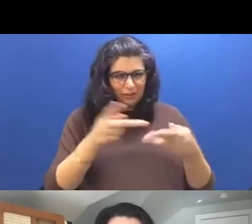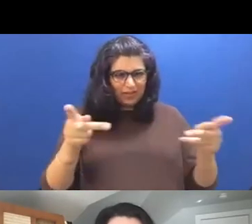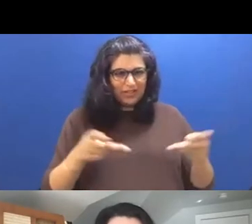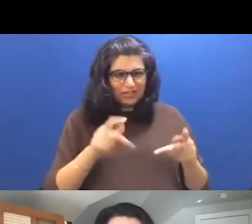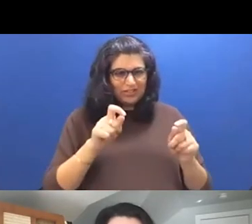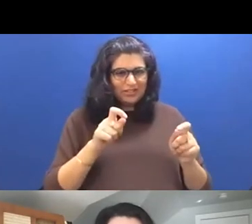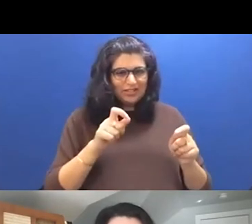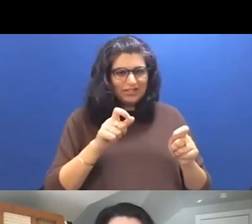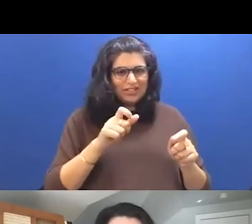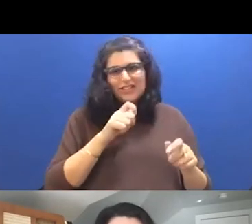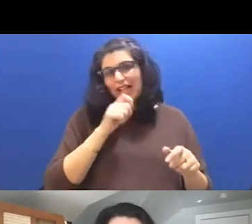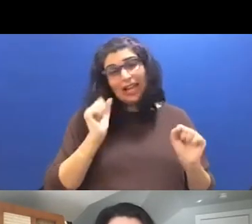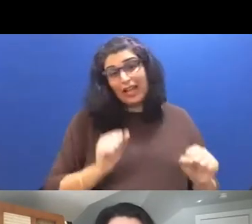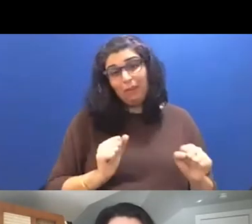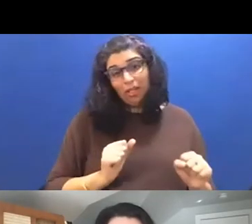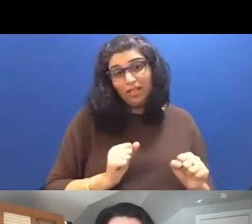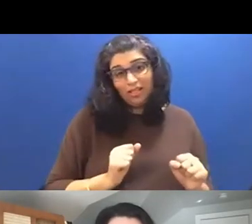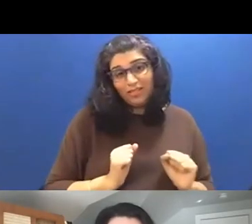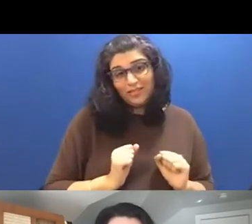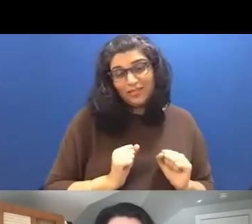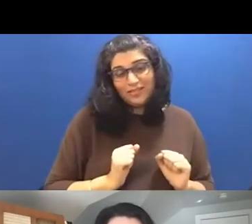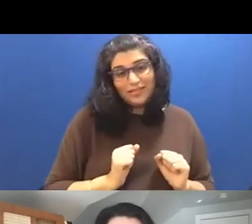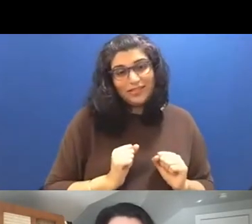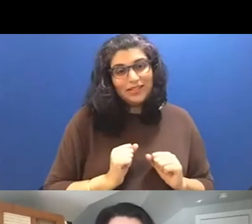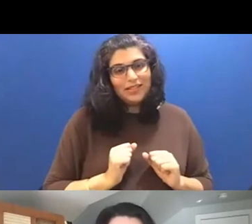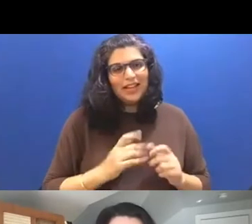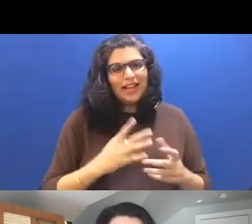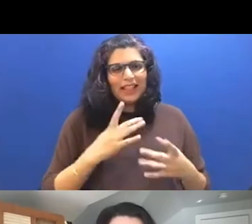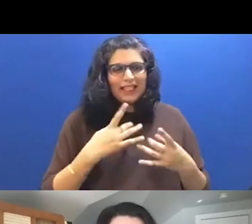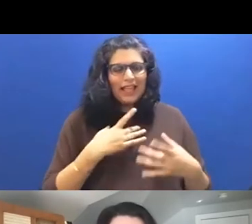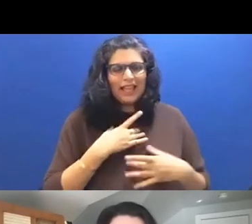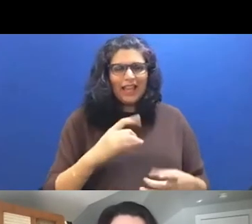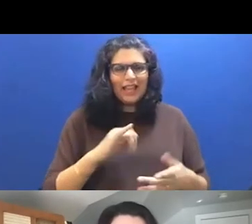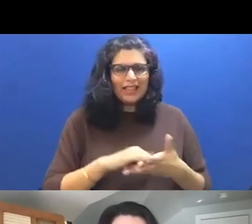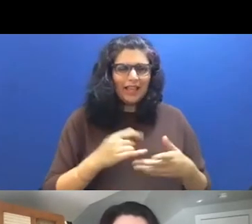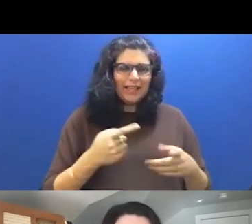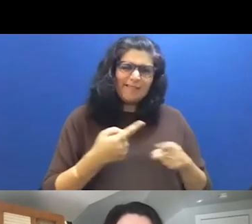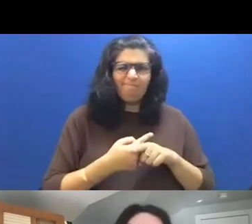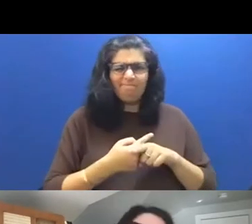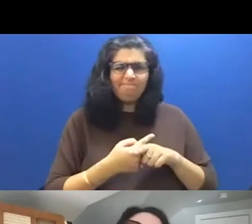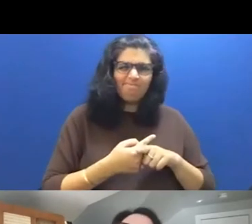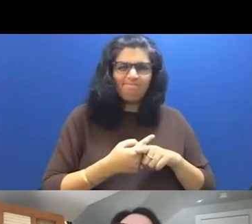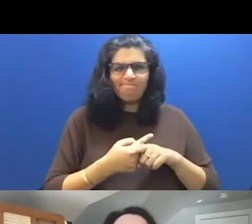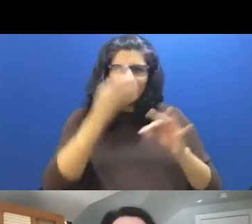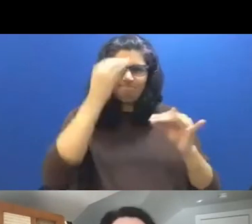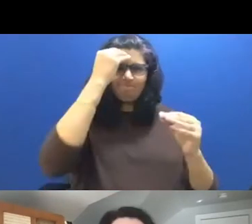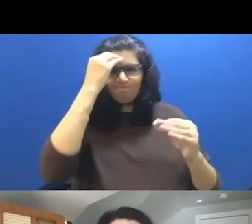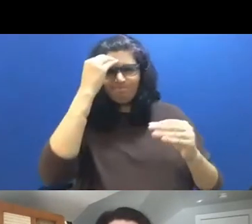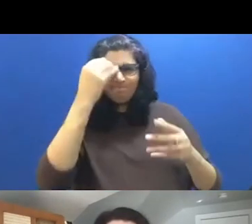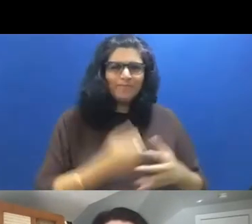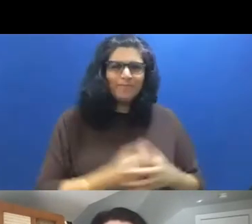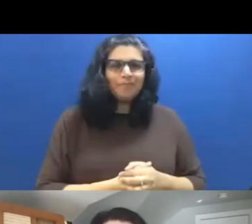be able to look away and I liked the tension between that. But even when I swelled that